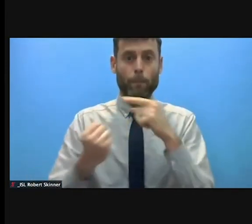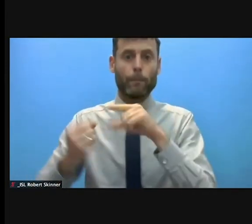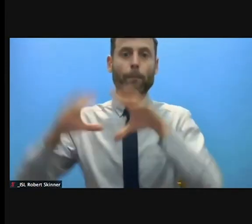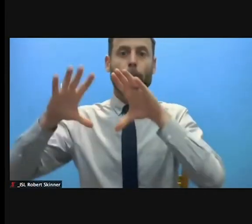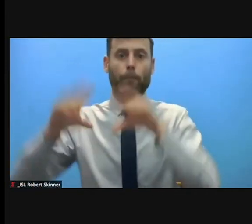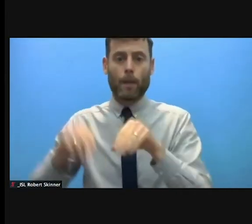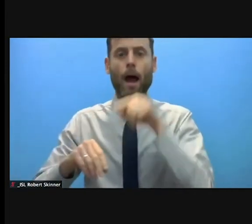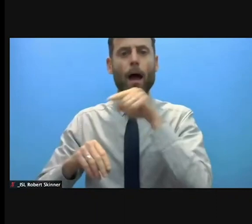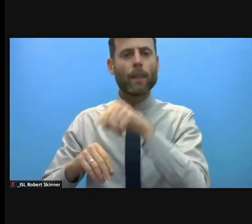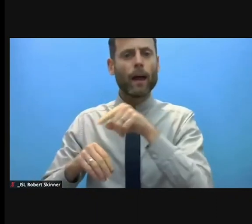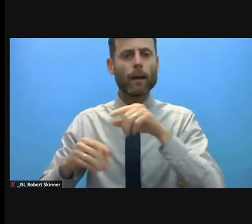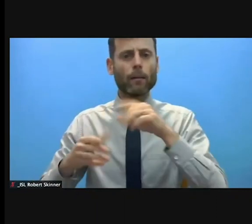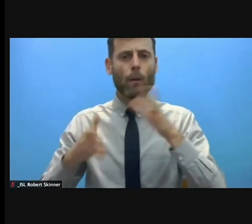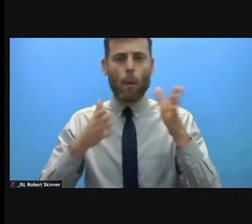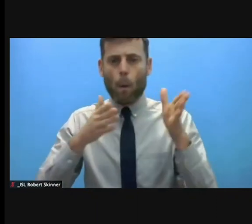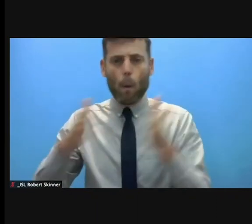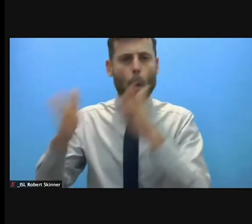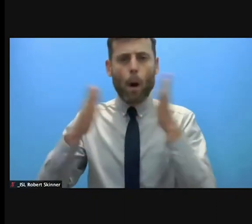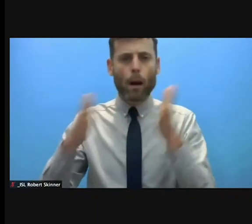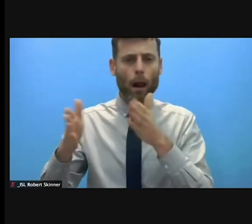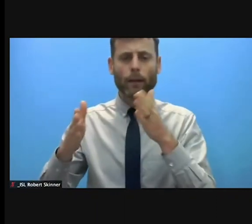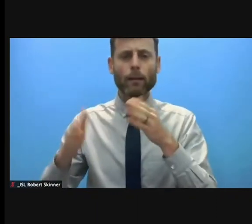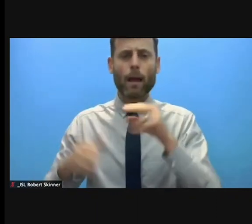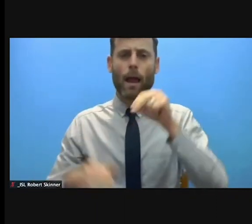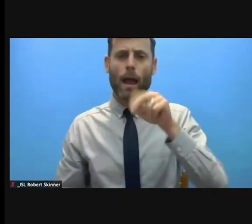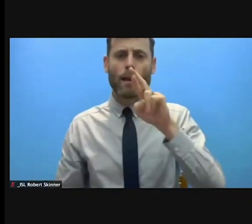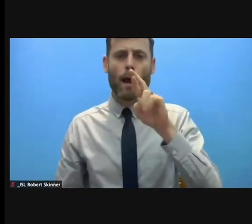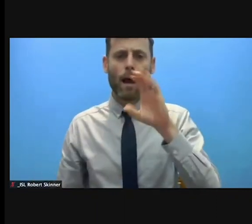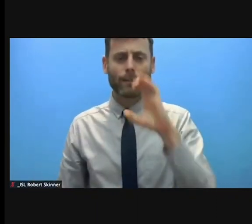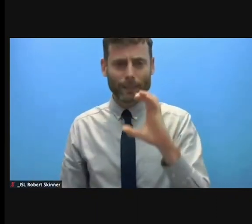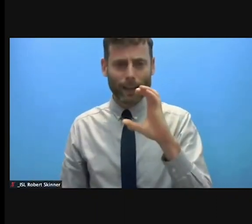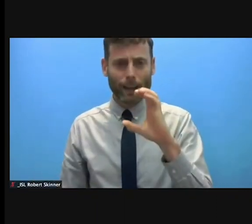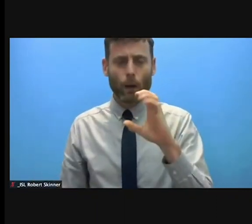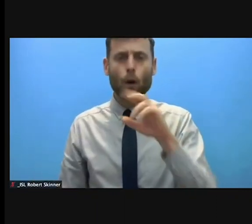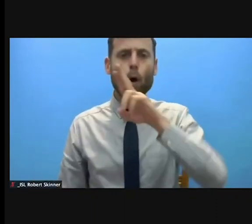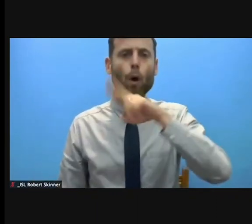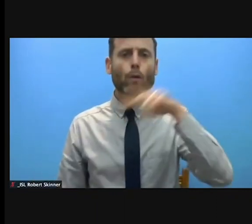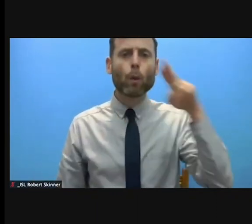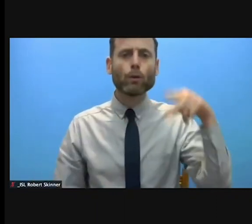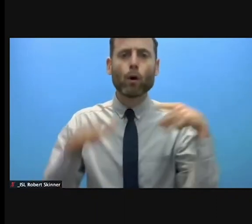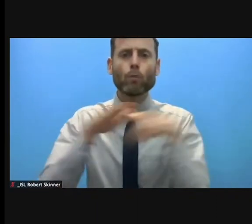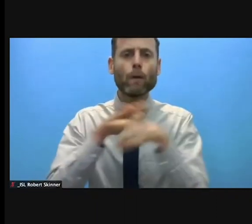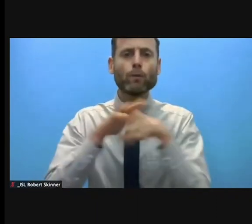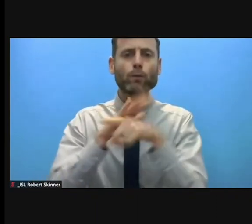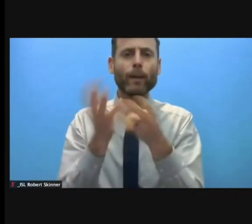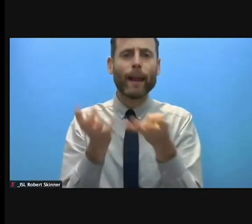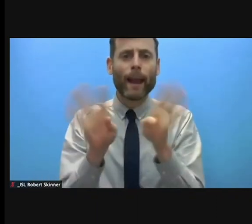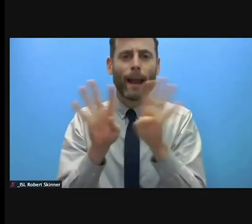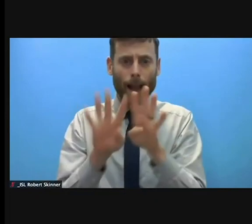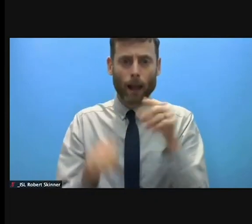and by the NRC, the Norwegian Refugee Council, which emphasized the crucial role of protection